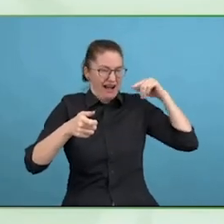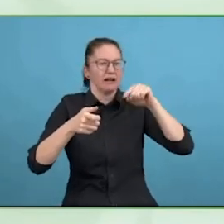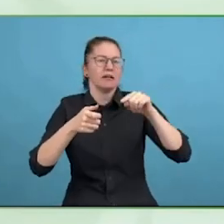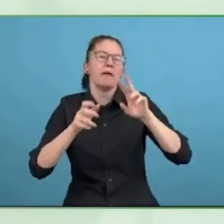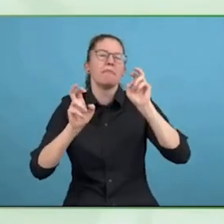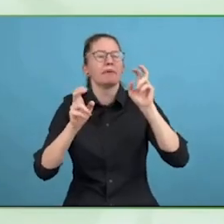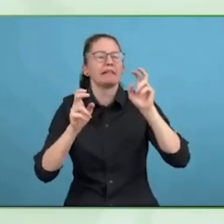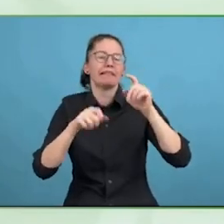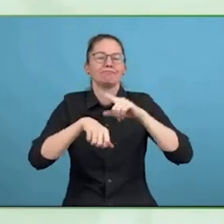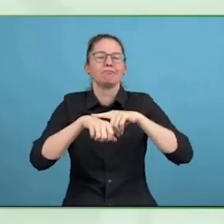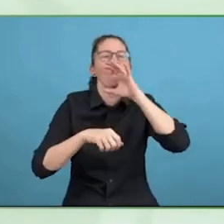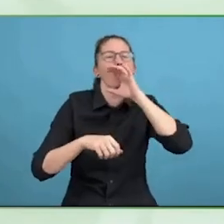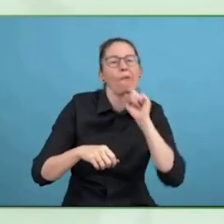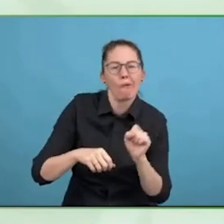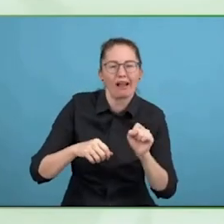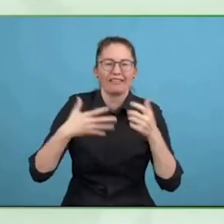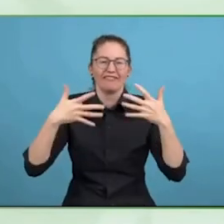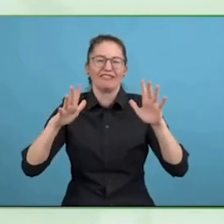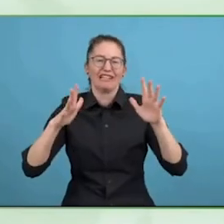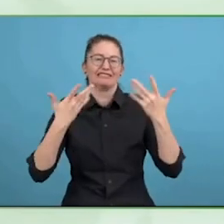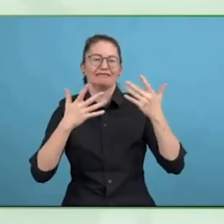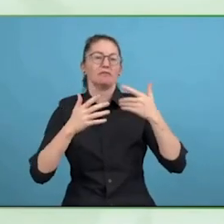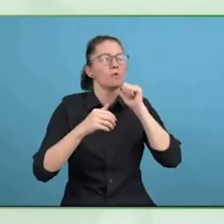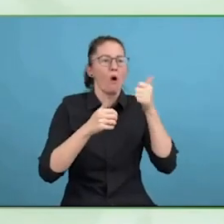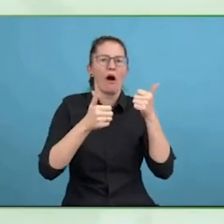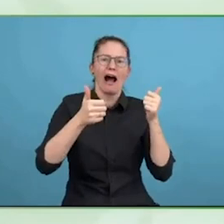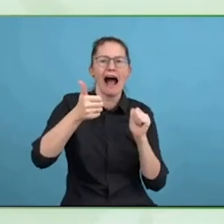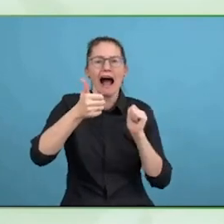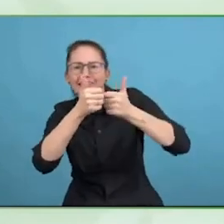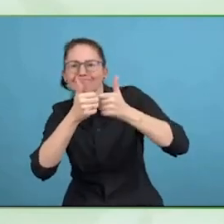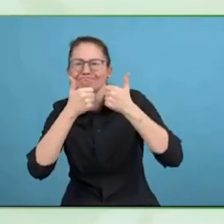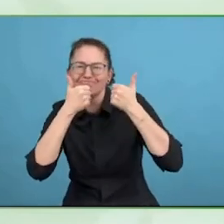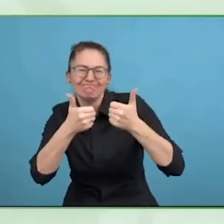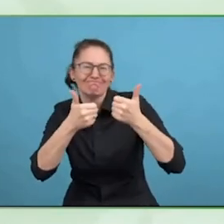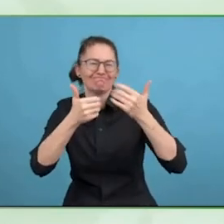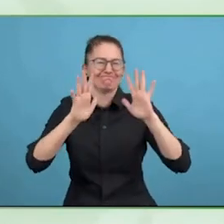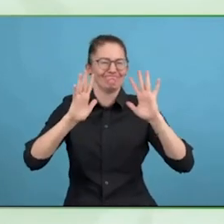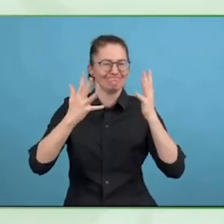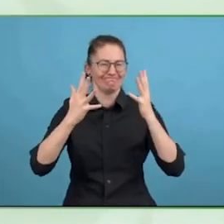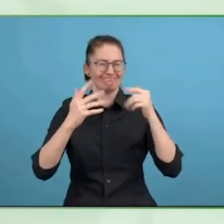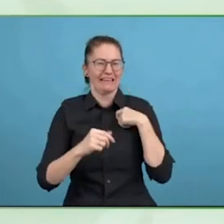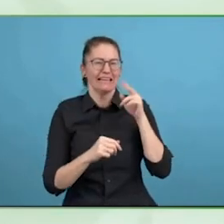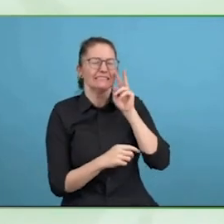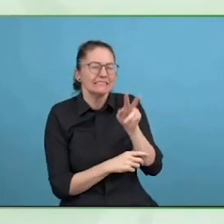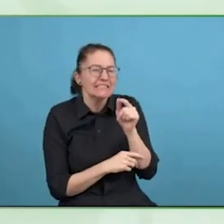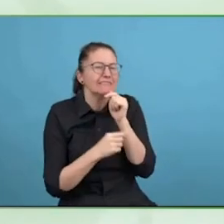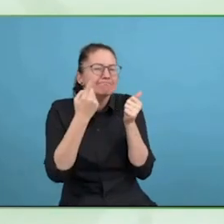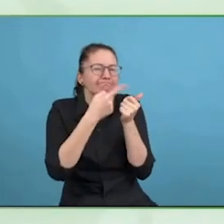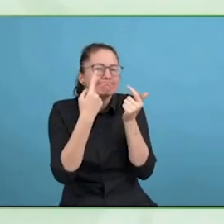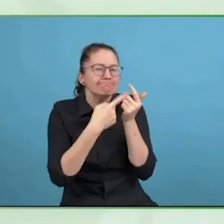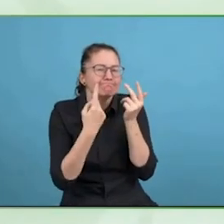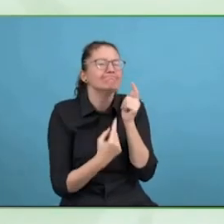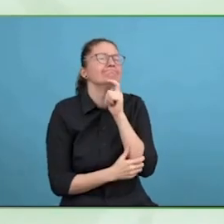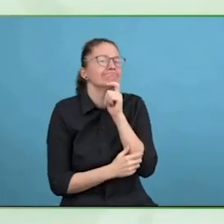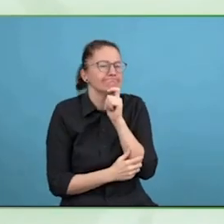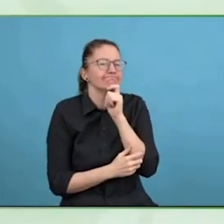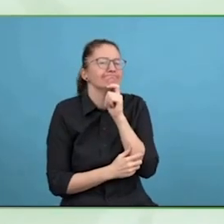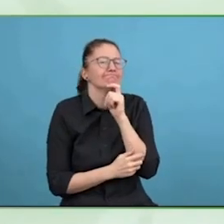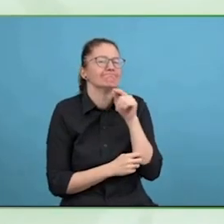And so we started out with probably 12 month worth of